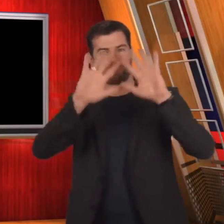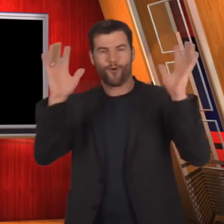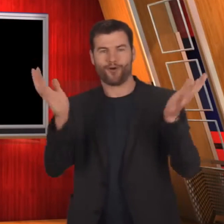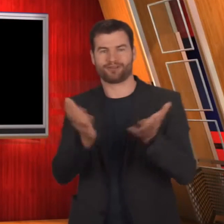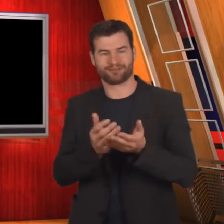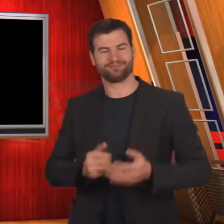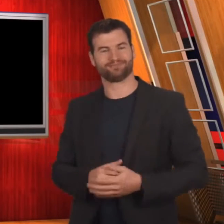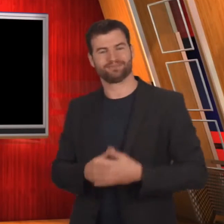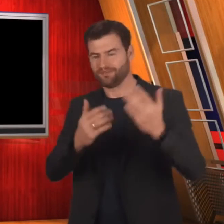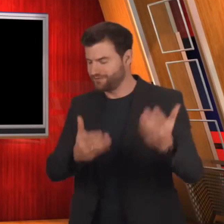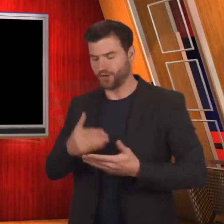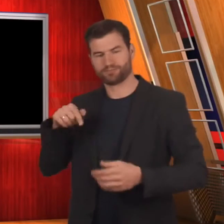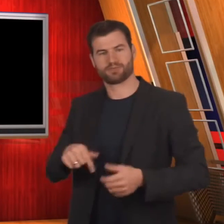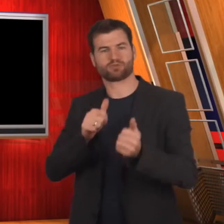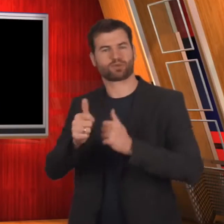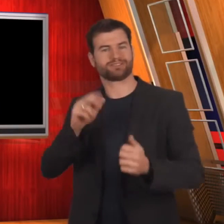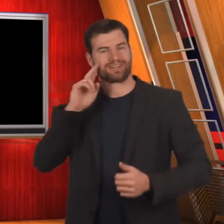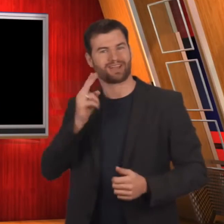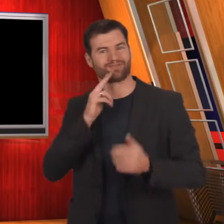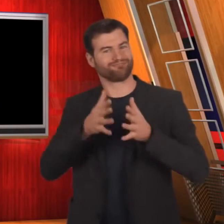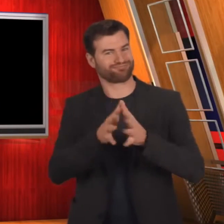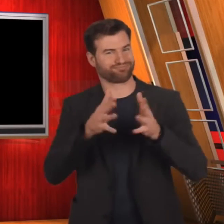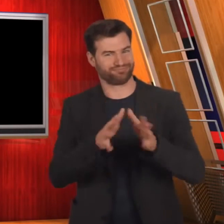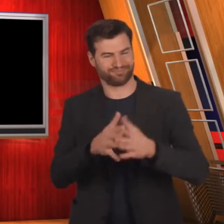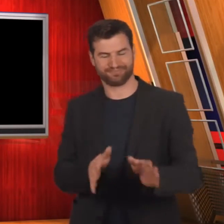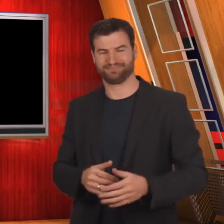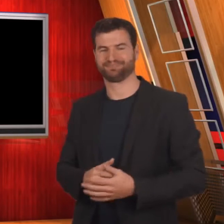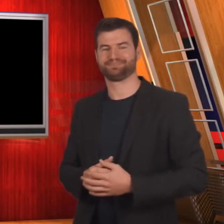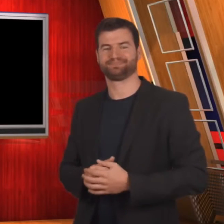Hello World! Welcome here, SpotsDeaf News!